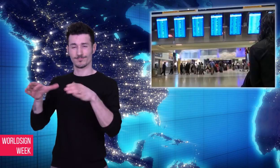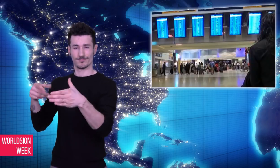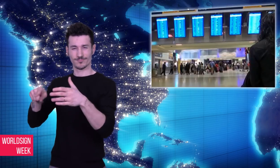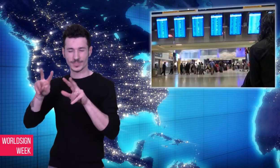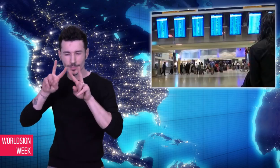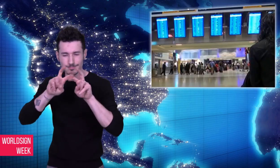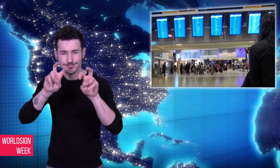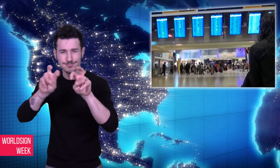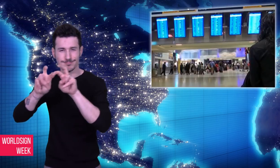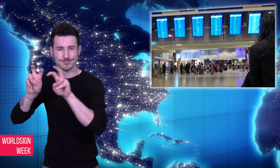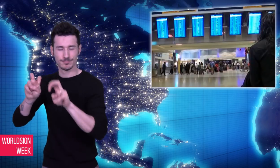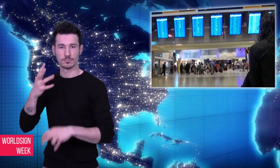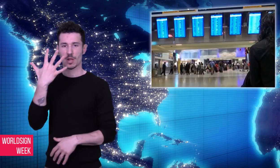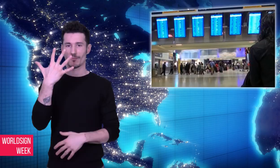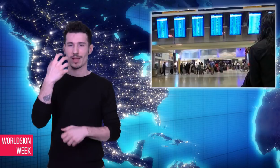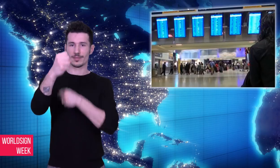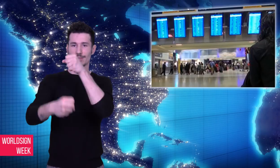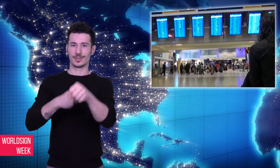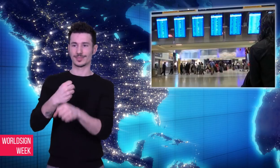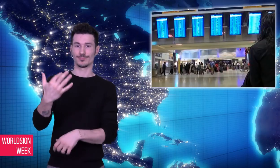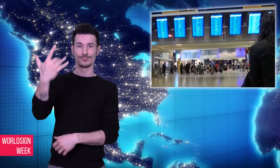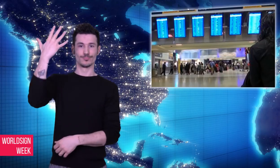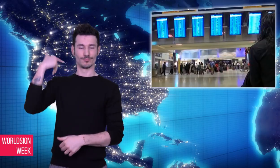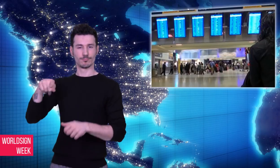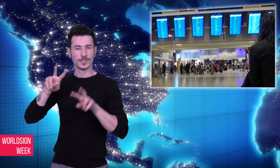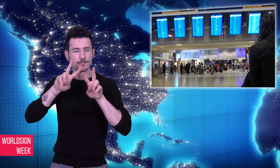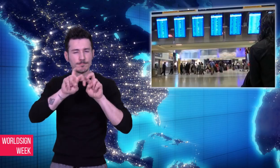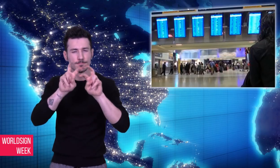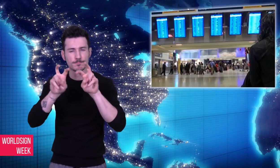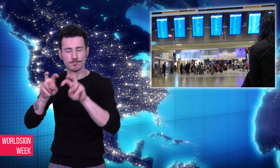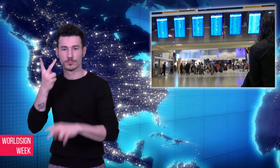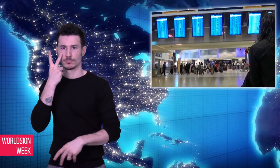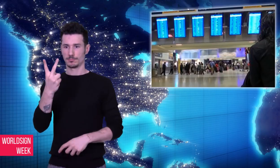This study was done five years ago and